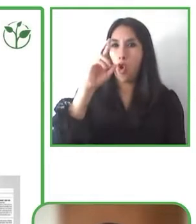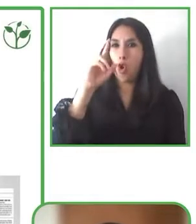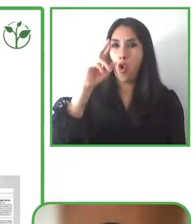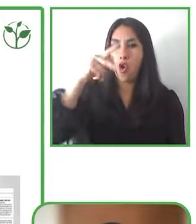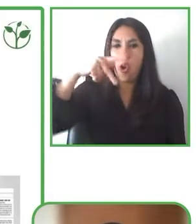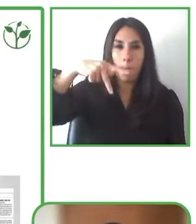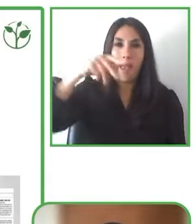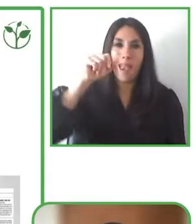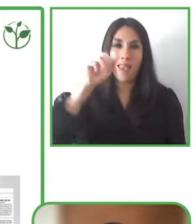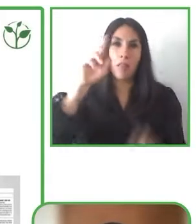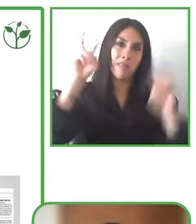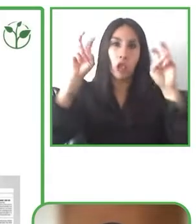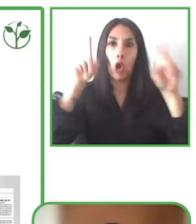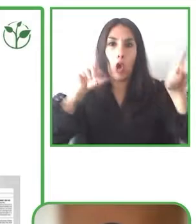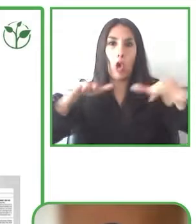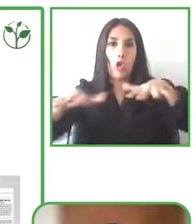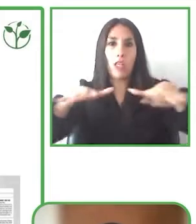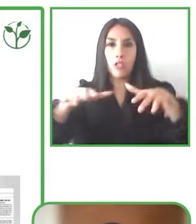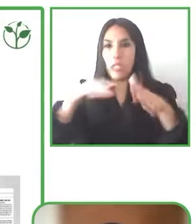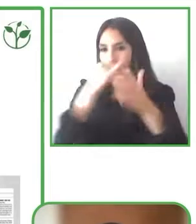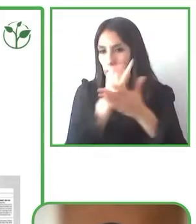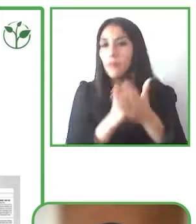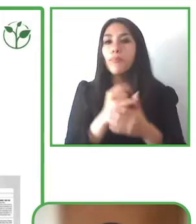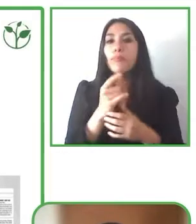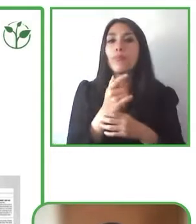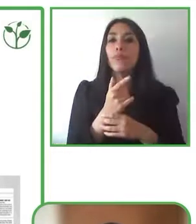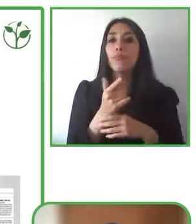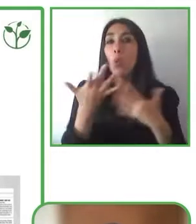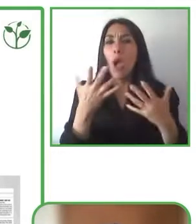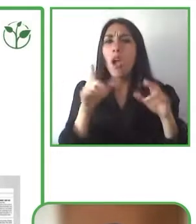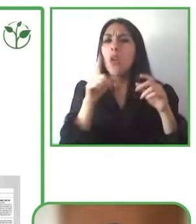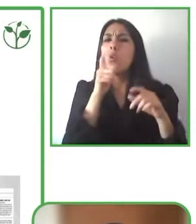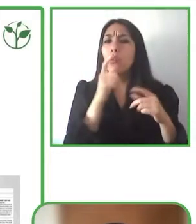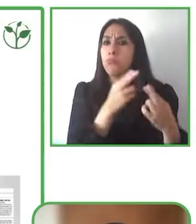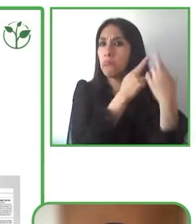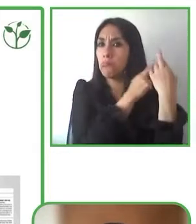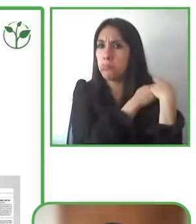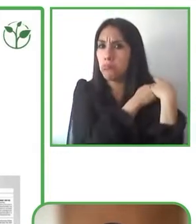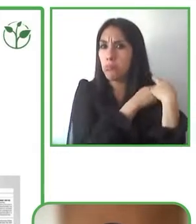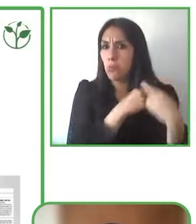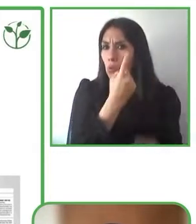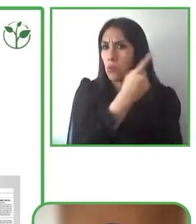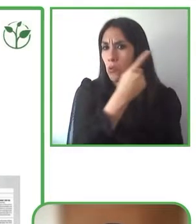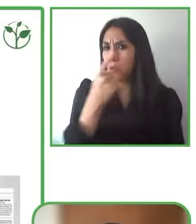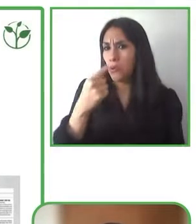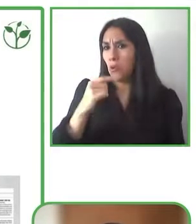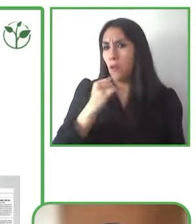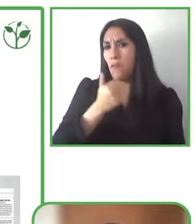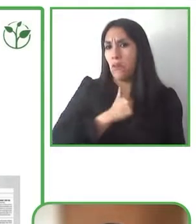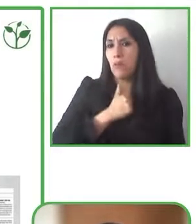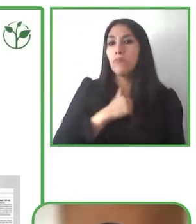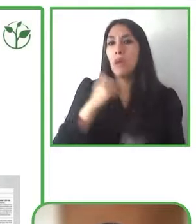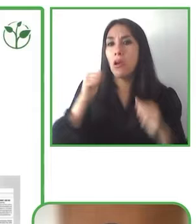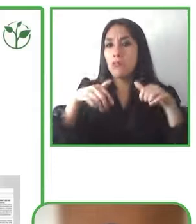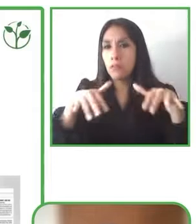has considered that for each one of the concerts for each one of the plays in